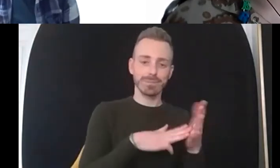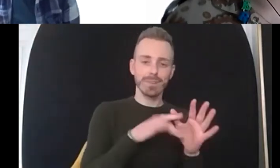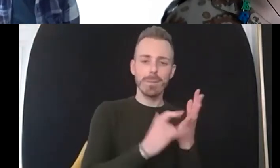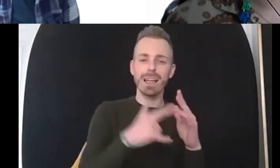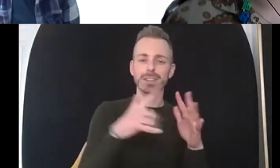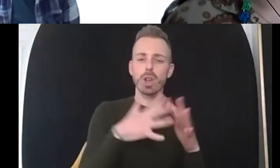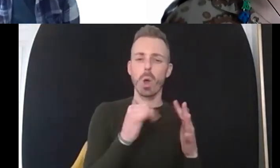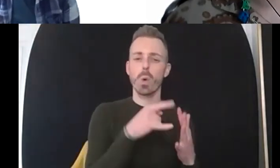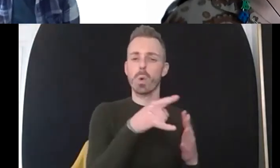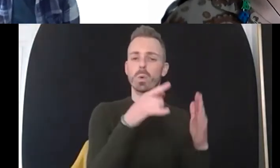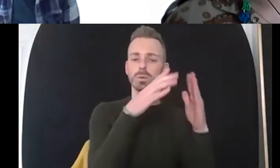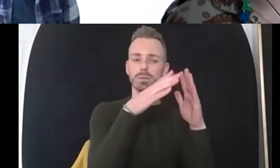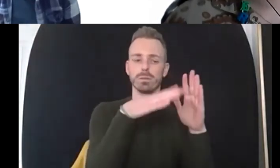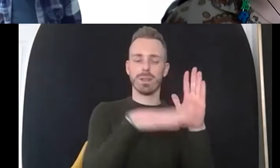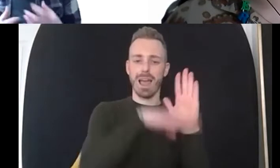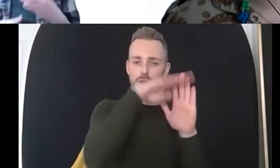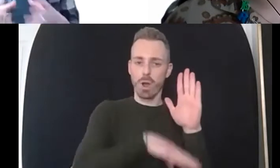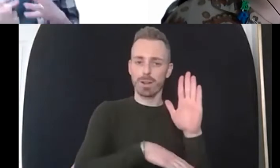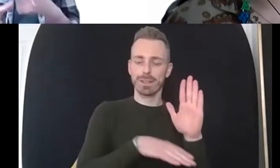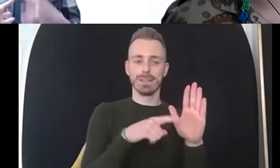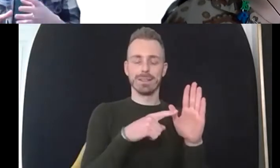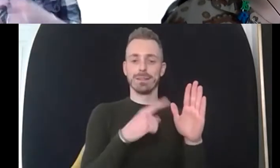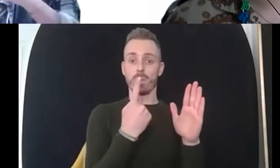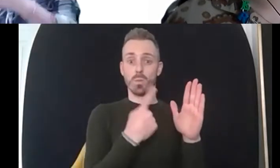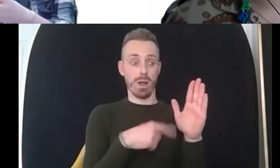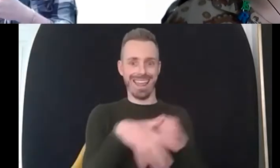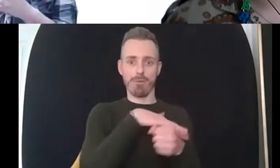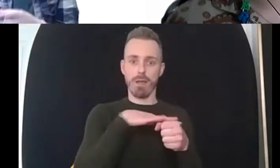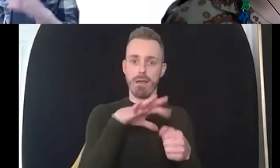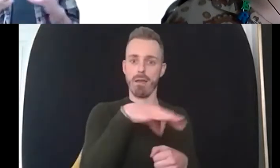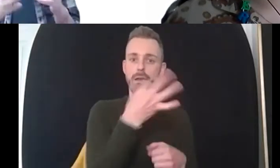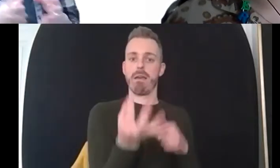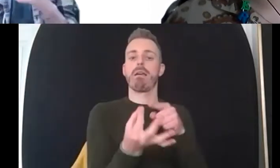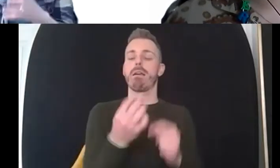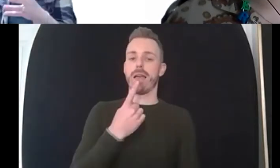of identity um and and that's where i would start then with that particular person starting to work